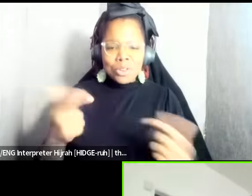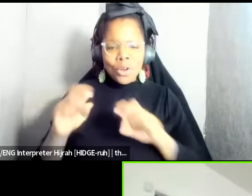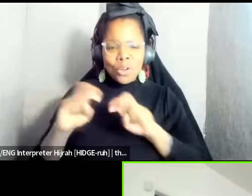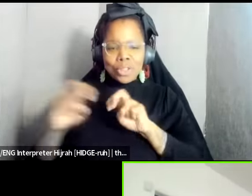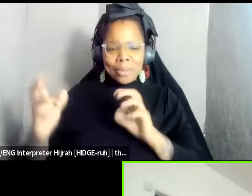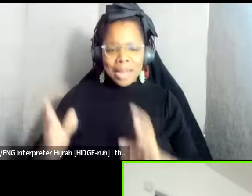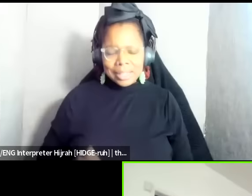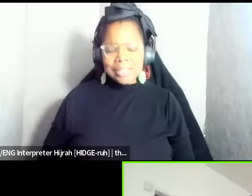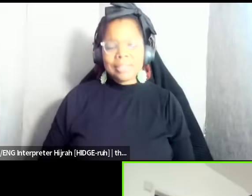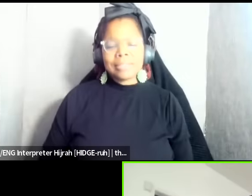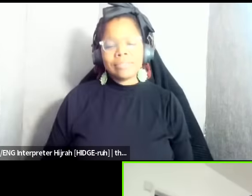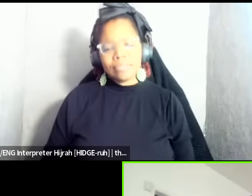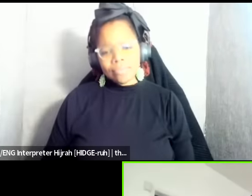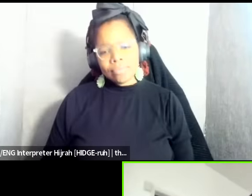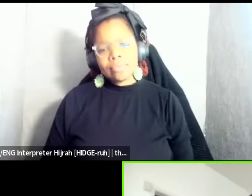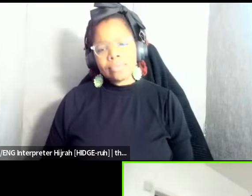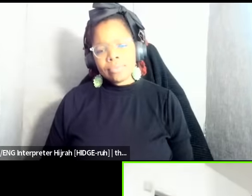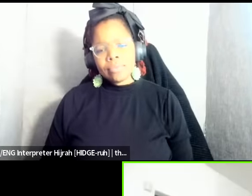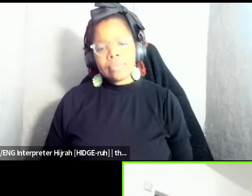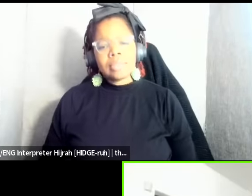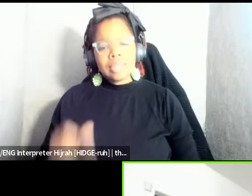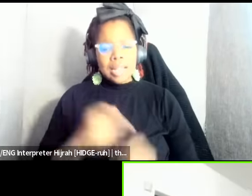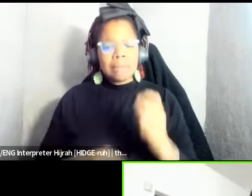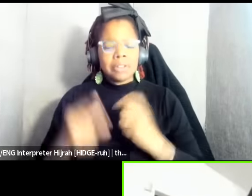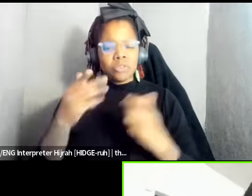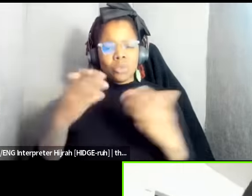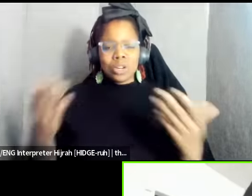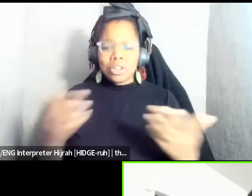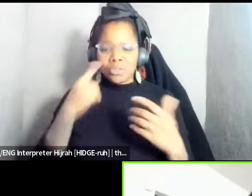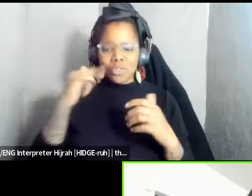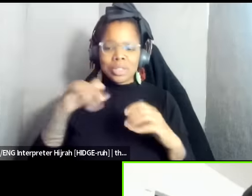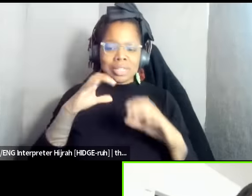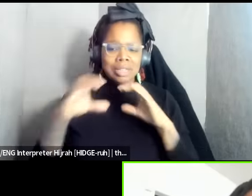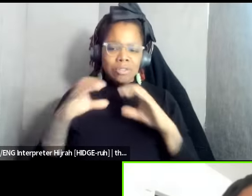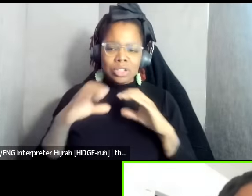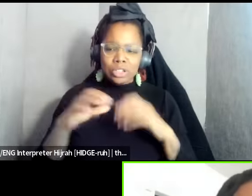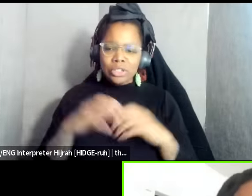and everybody who's who's present for this conversation you know this the stop cop City